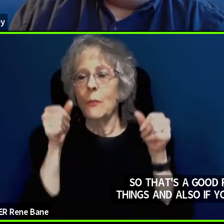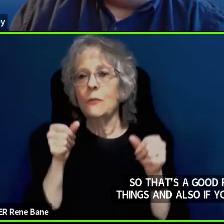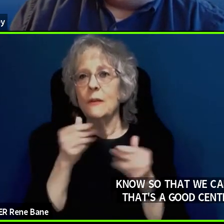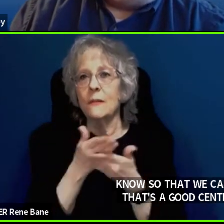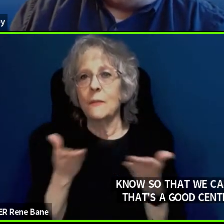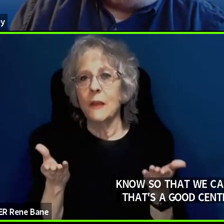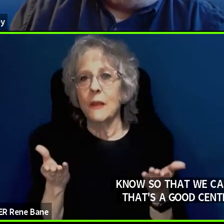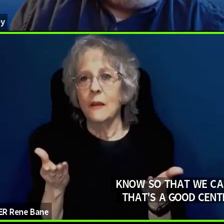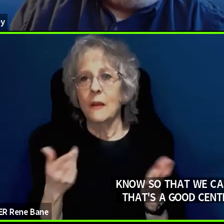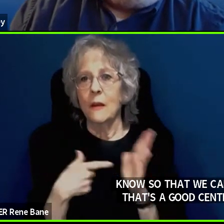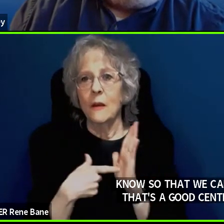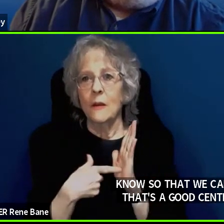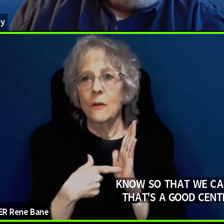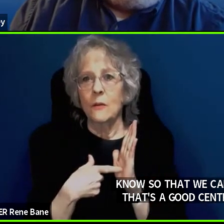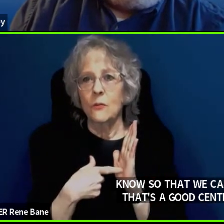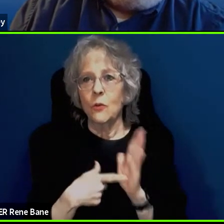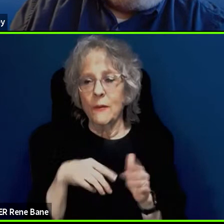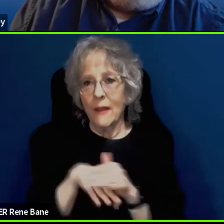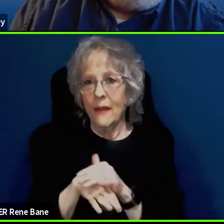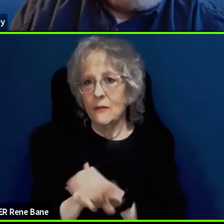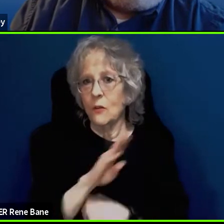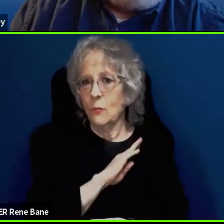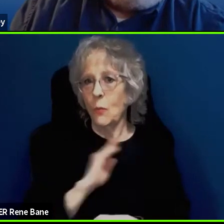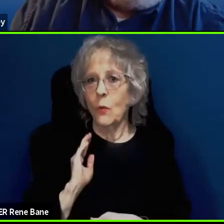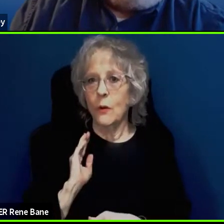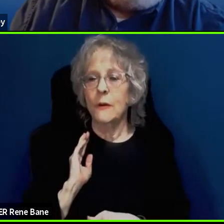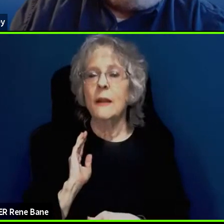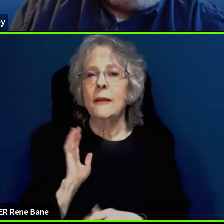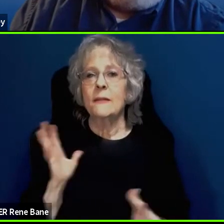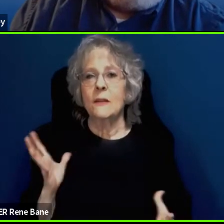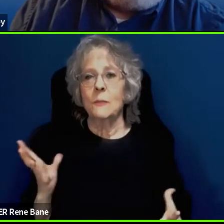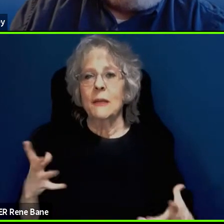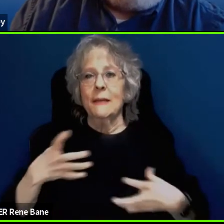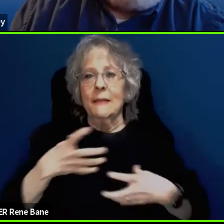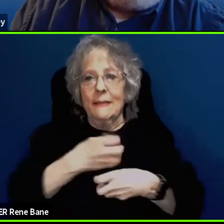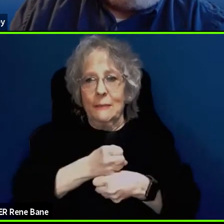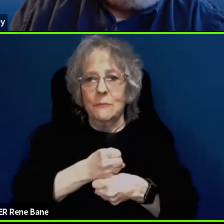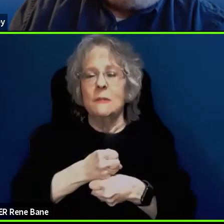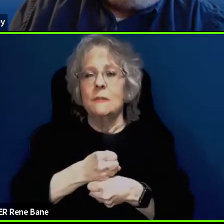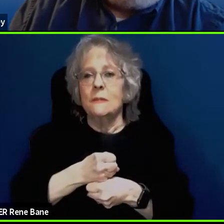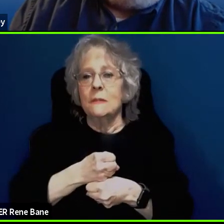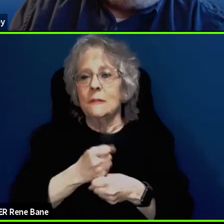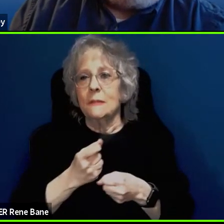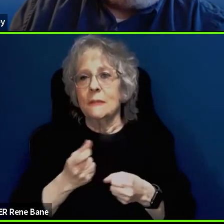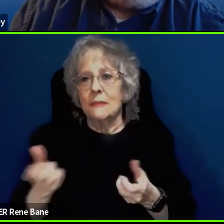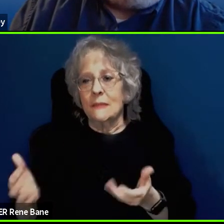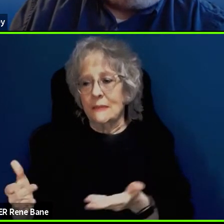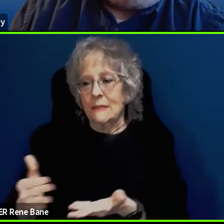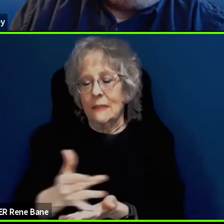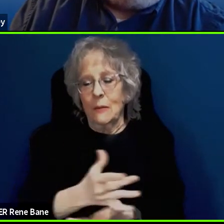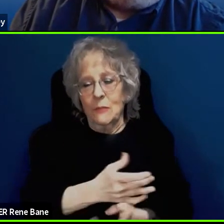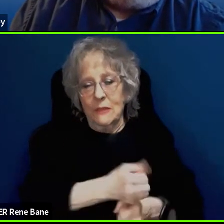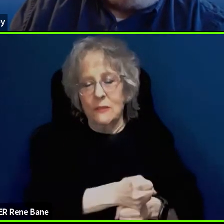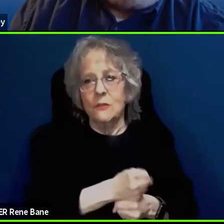the Access Board soon and that is a compilation of all of the provisions for all of the different ICT